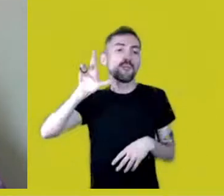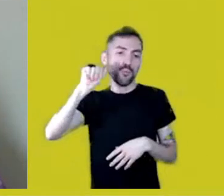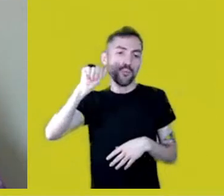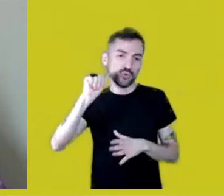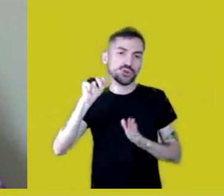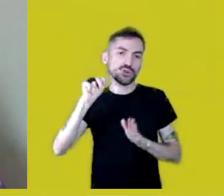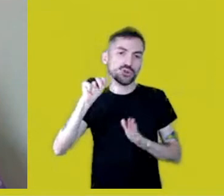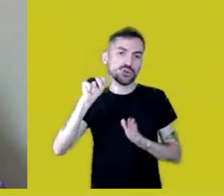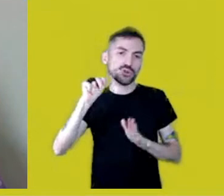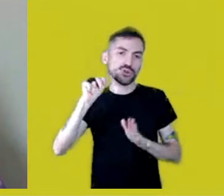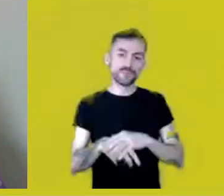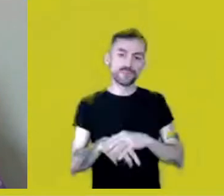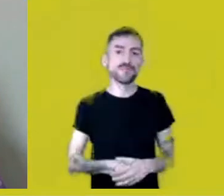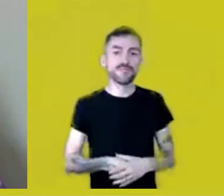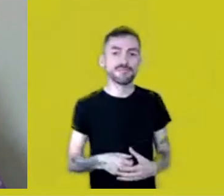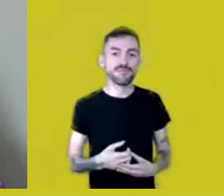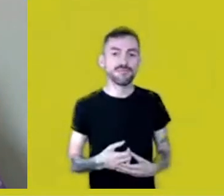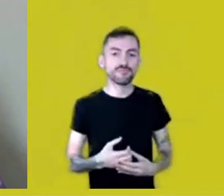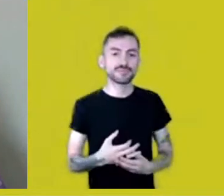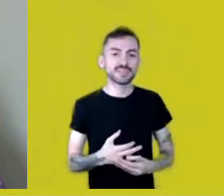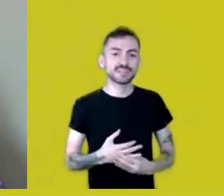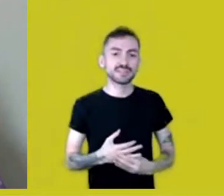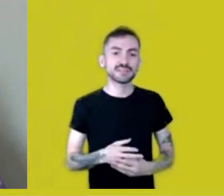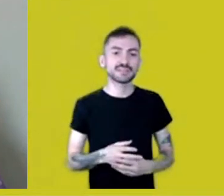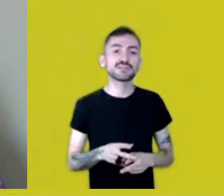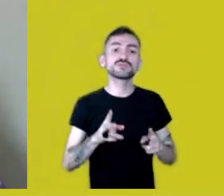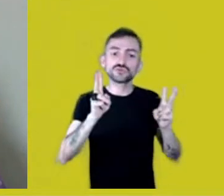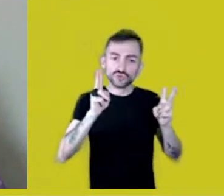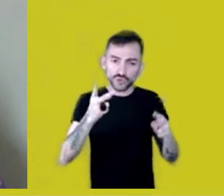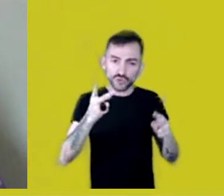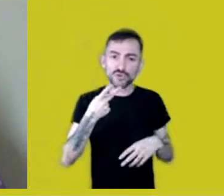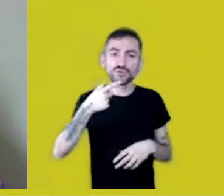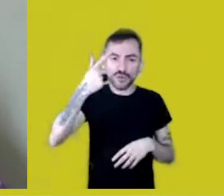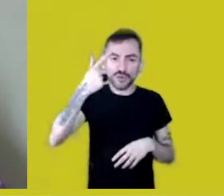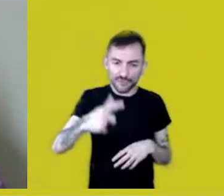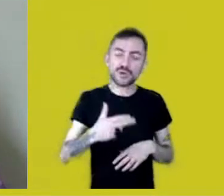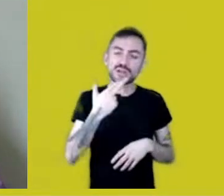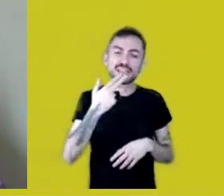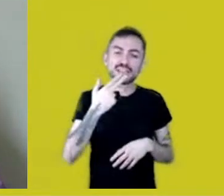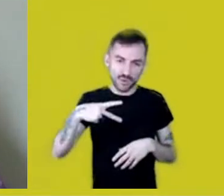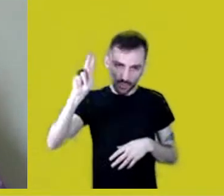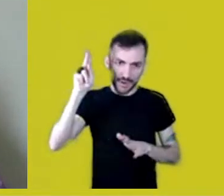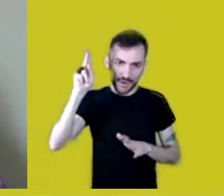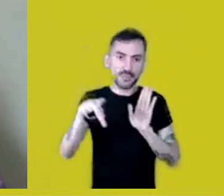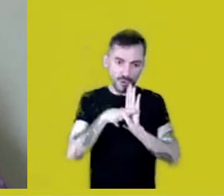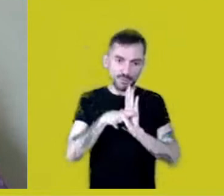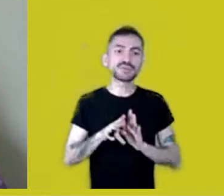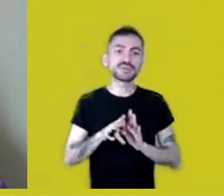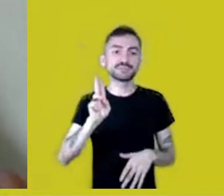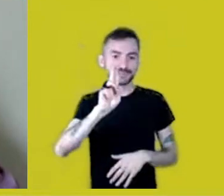So, I’ll use a word from Nheengatu to say “kue katu reté”: